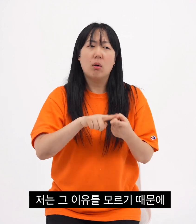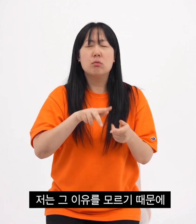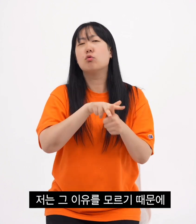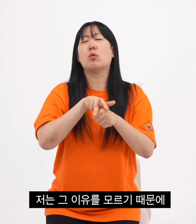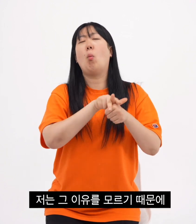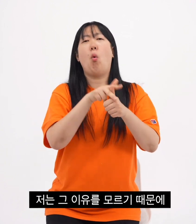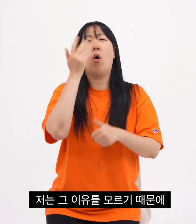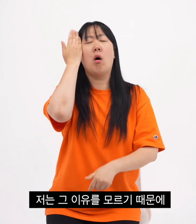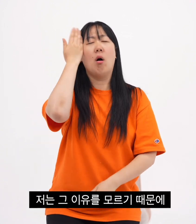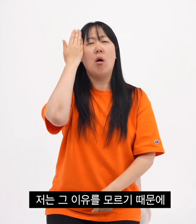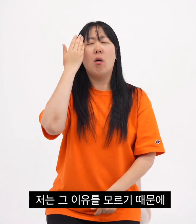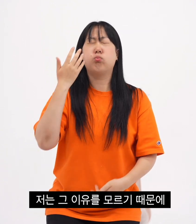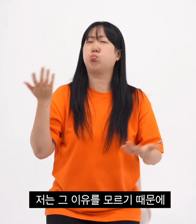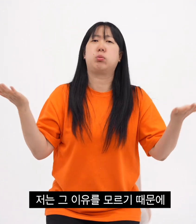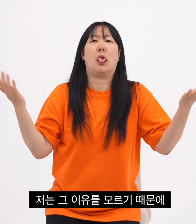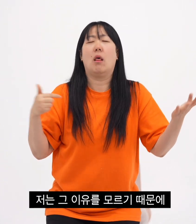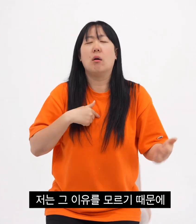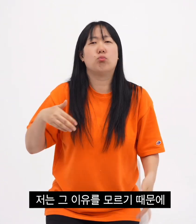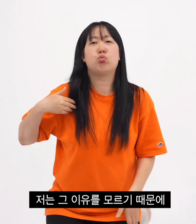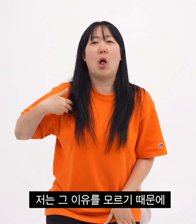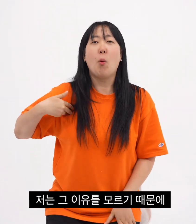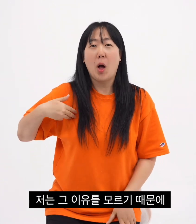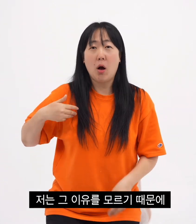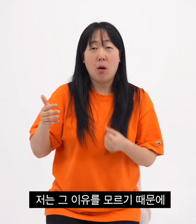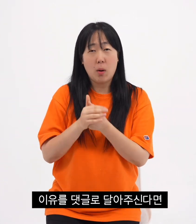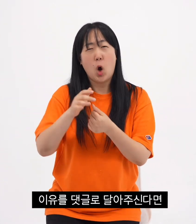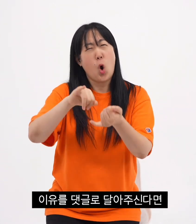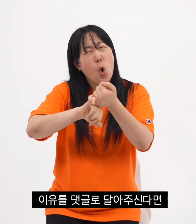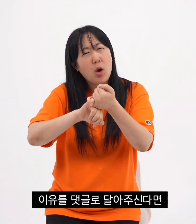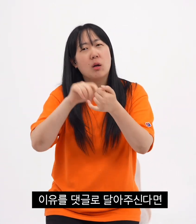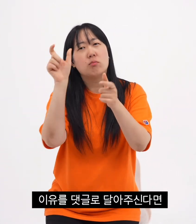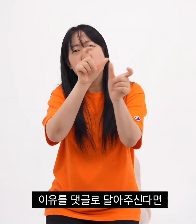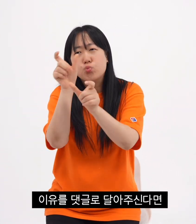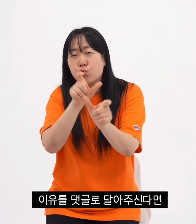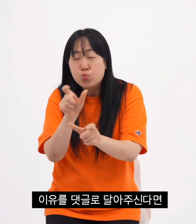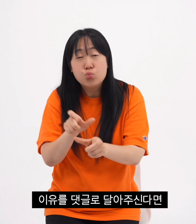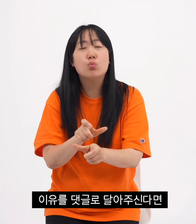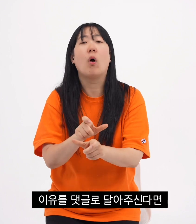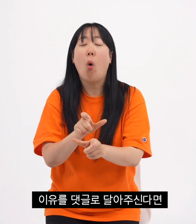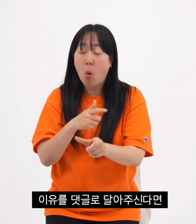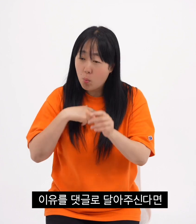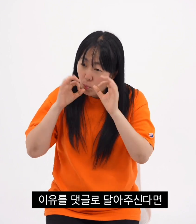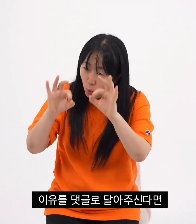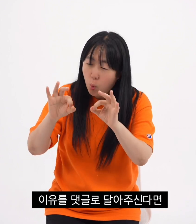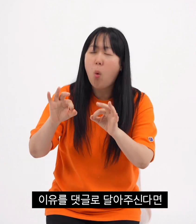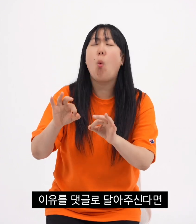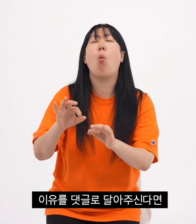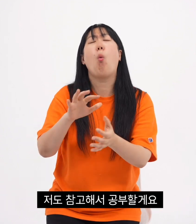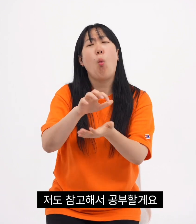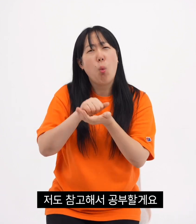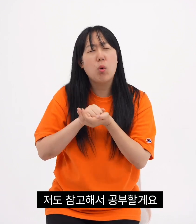because i don't know why If you comment why